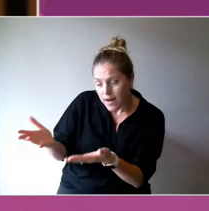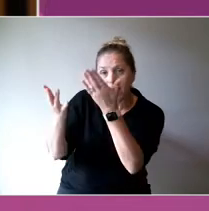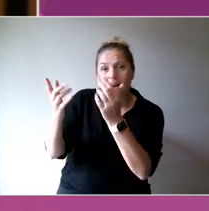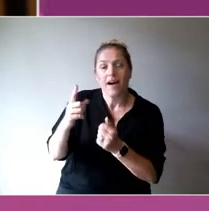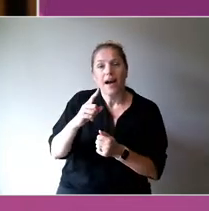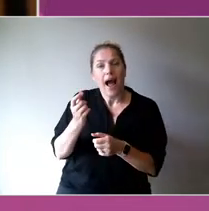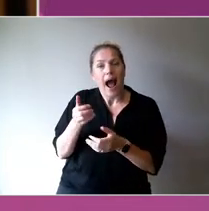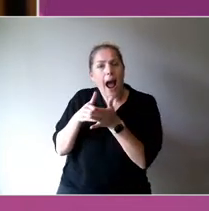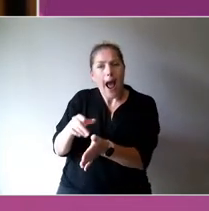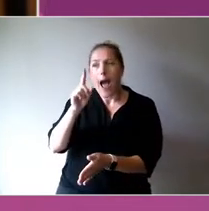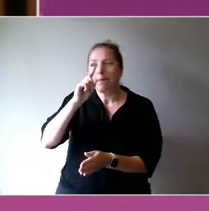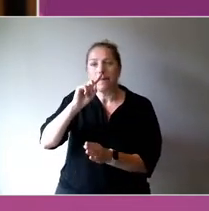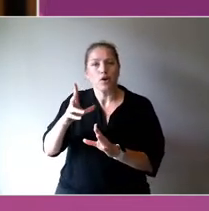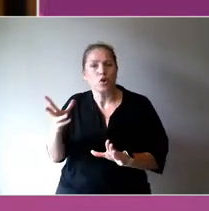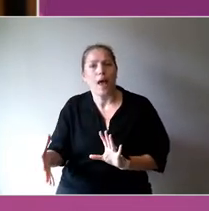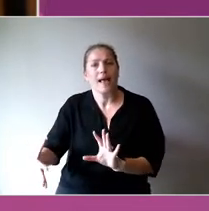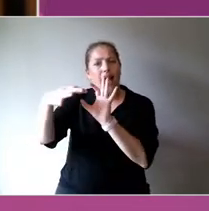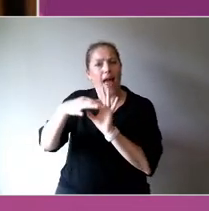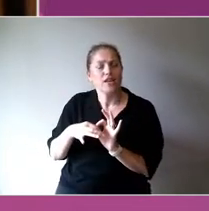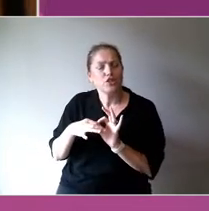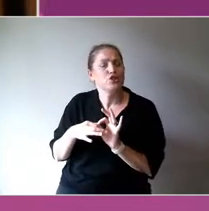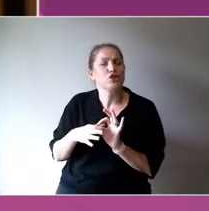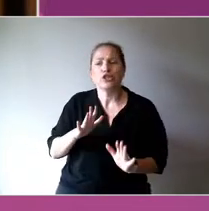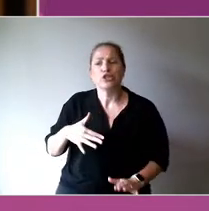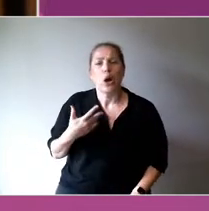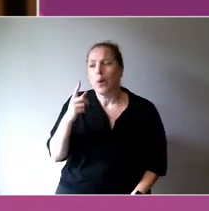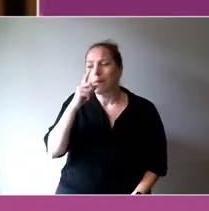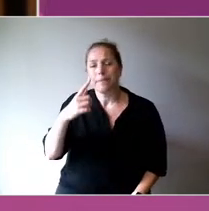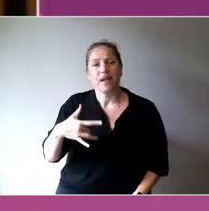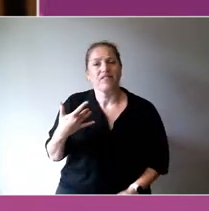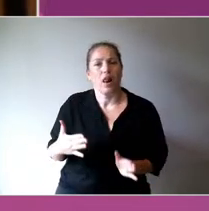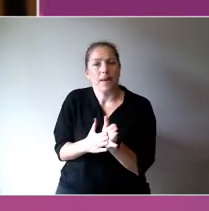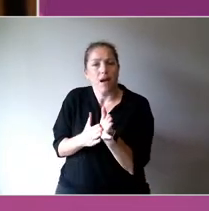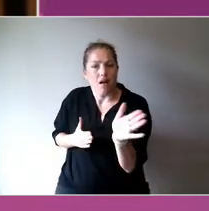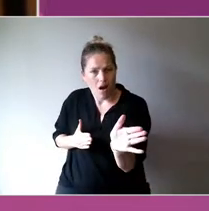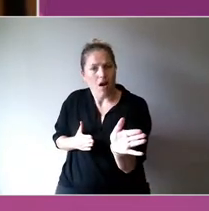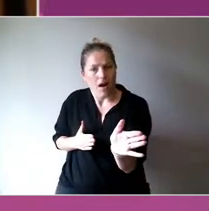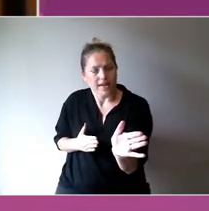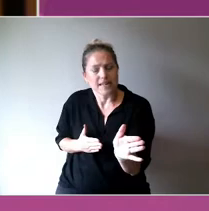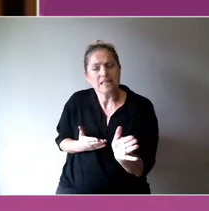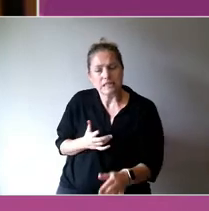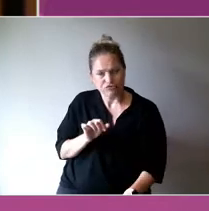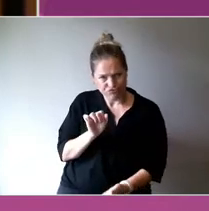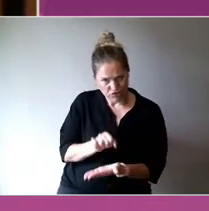into, rather than being left behind, then how do we take that kind of knowledge and